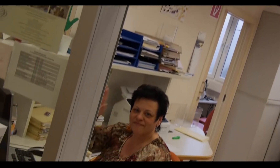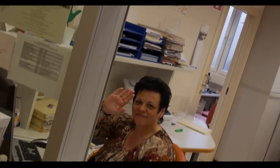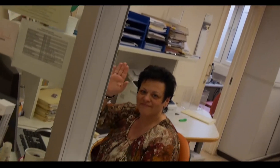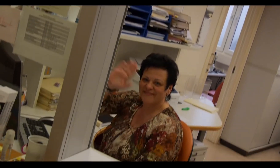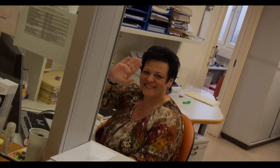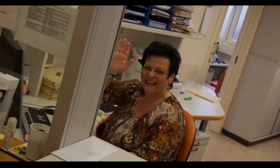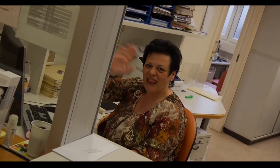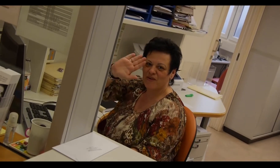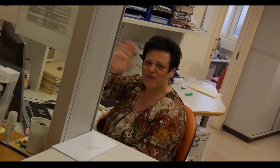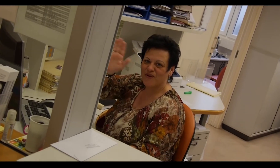Hello ....